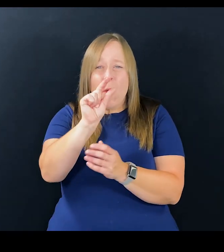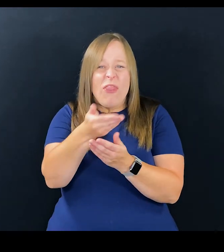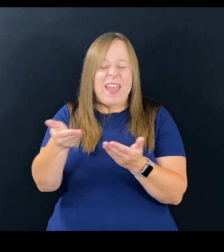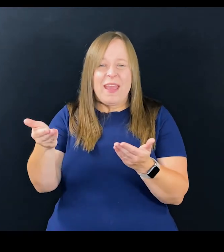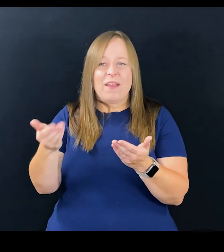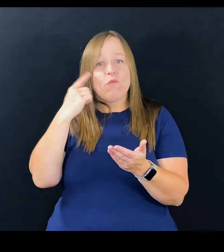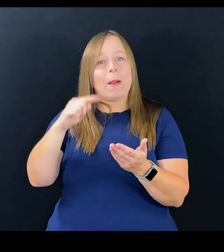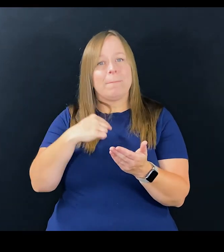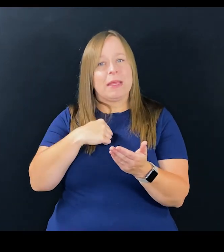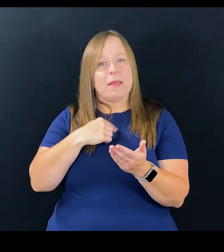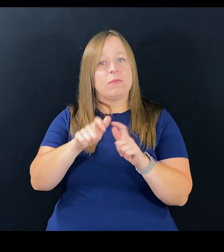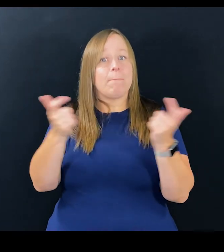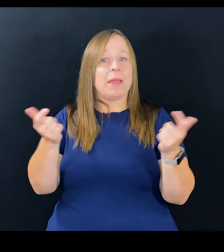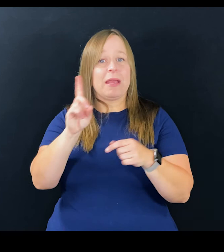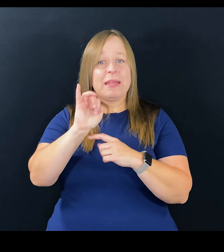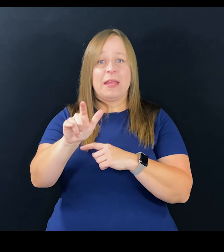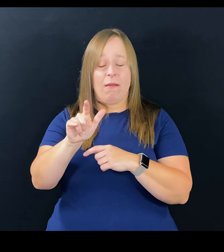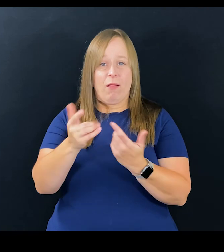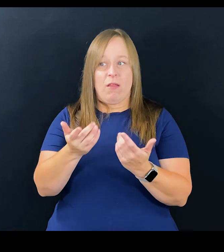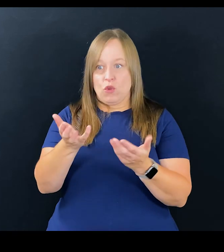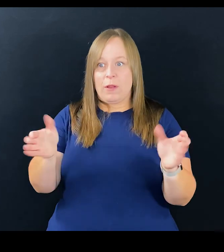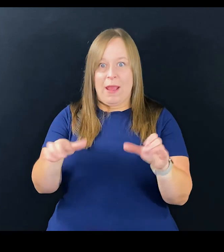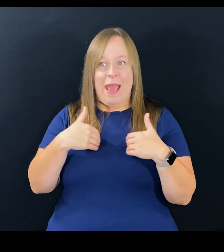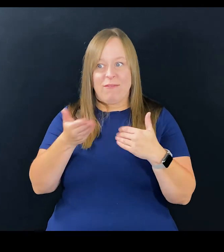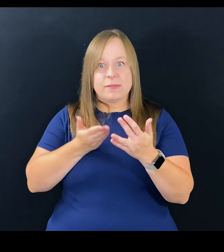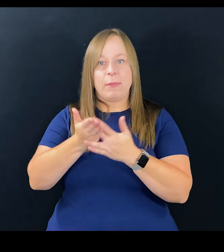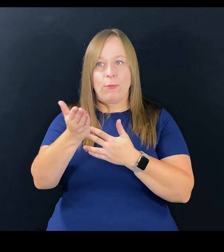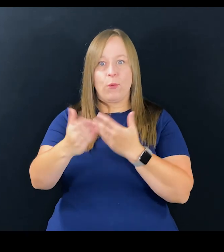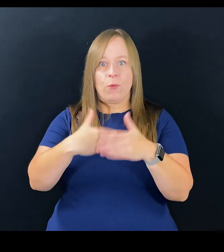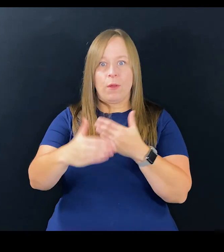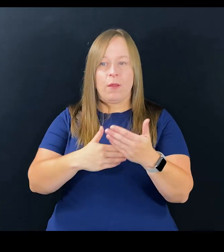One small thing, but for me it was a big deal. And you're gonna have this now coming